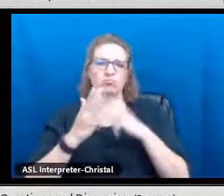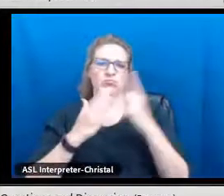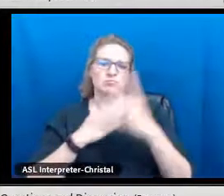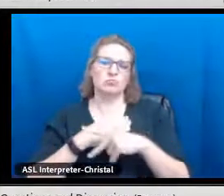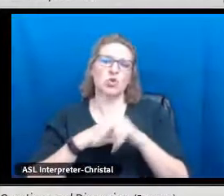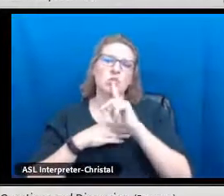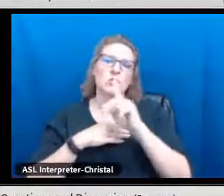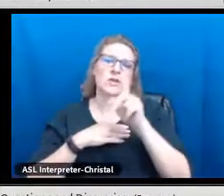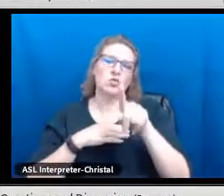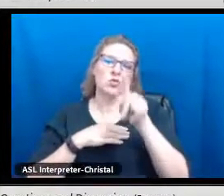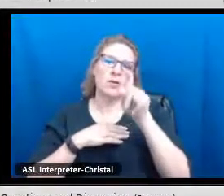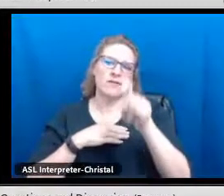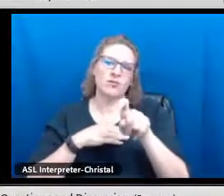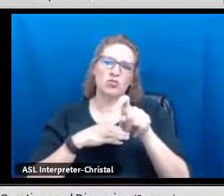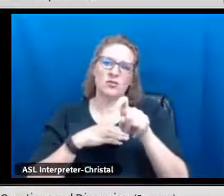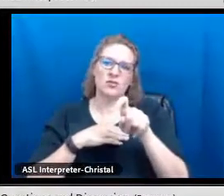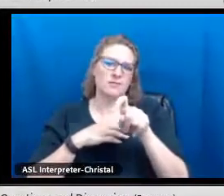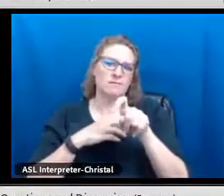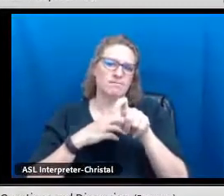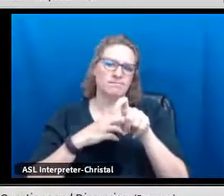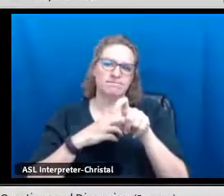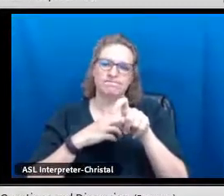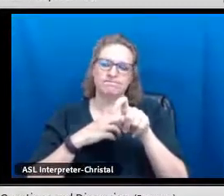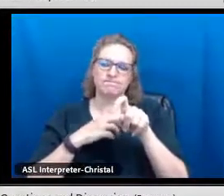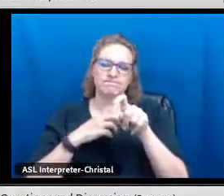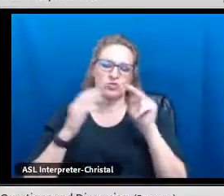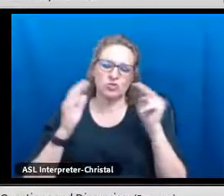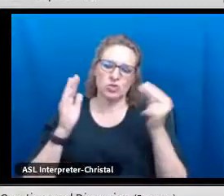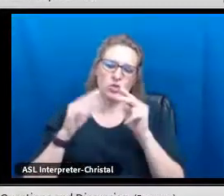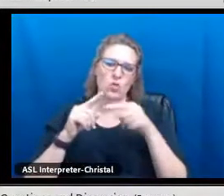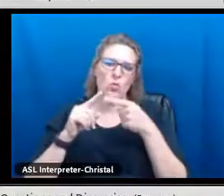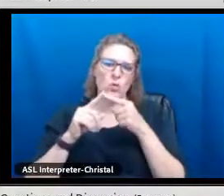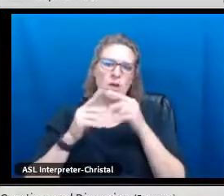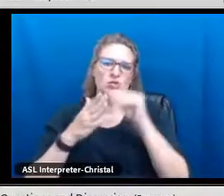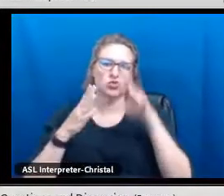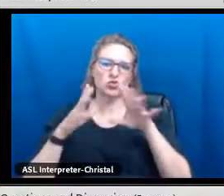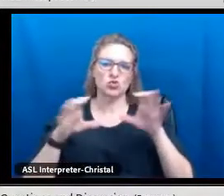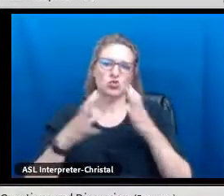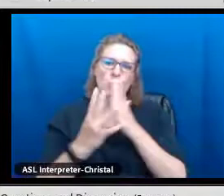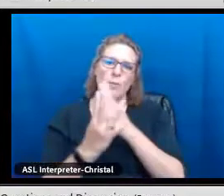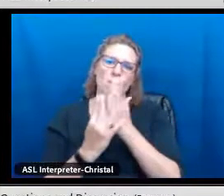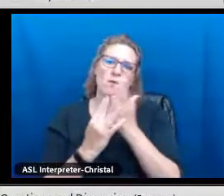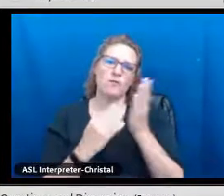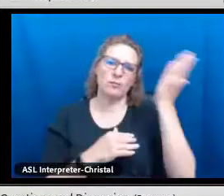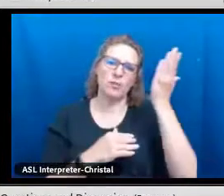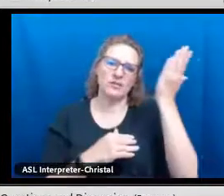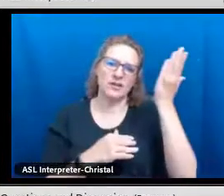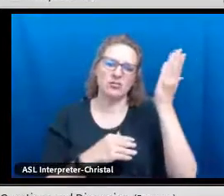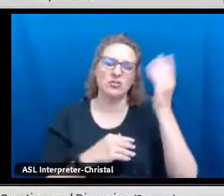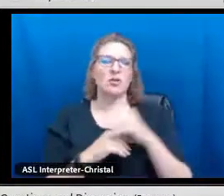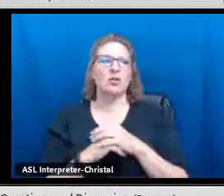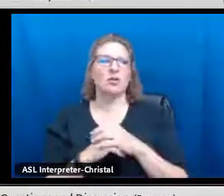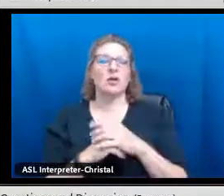If you are on the fence or if your district is on the fence about doing this program,